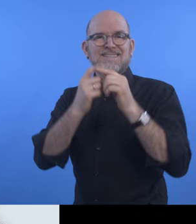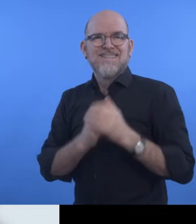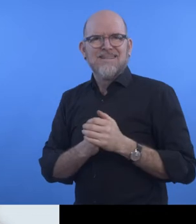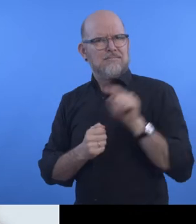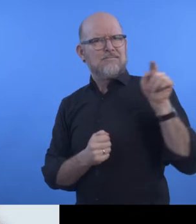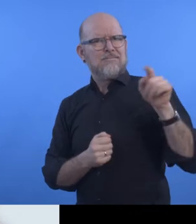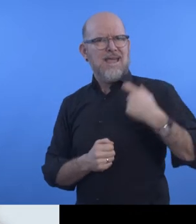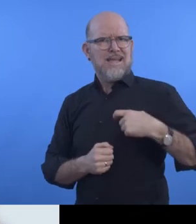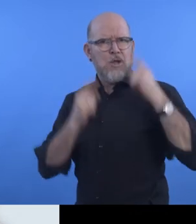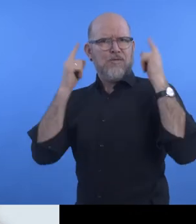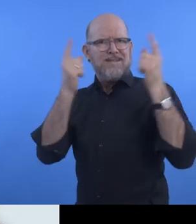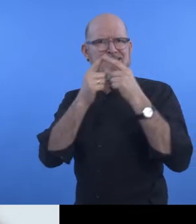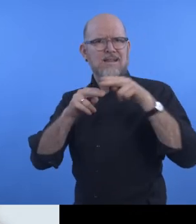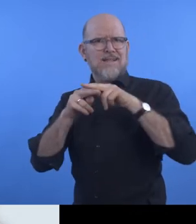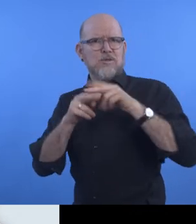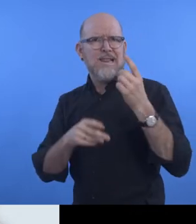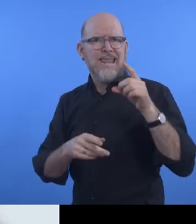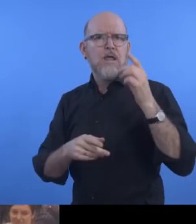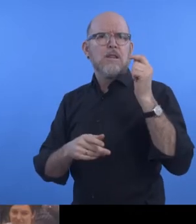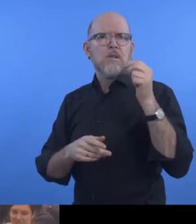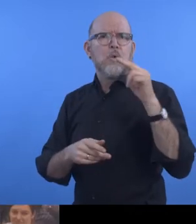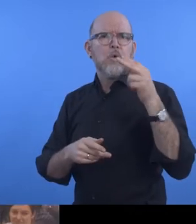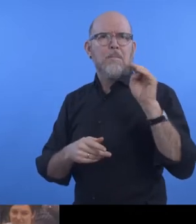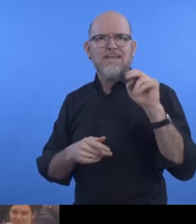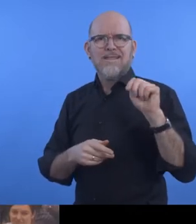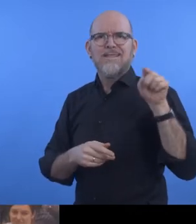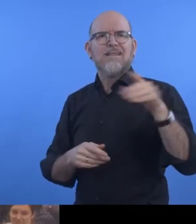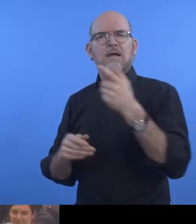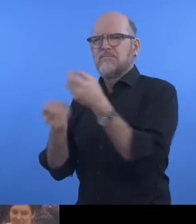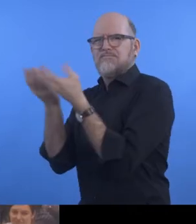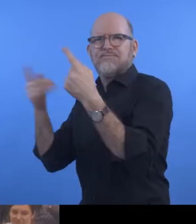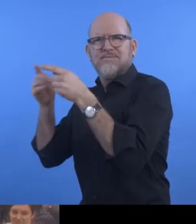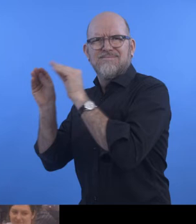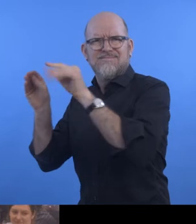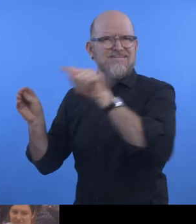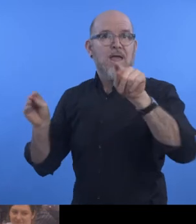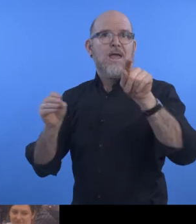Argentina’s Universidad Nacional de Tucuman has offered an elective course